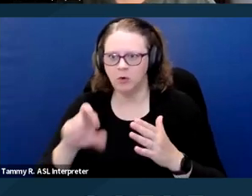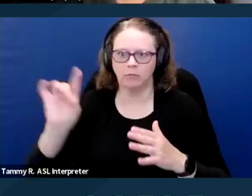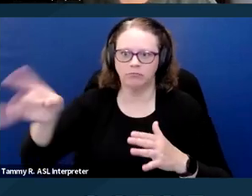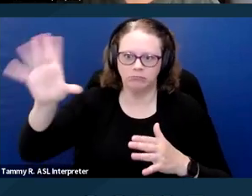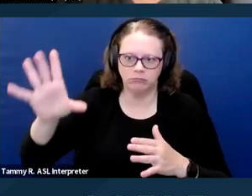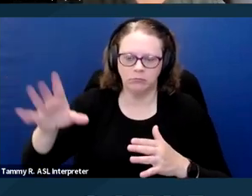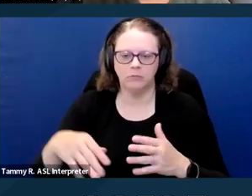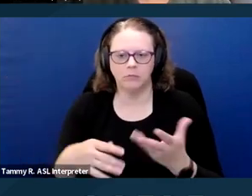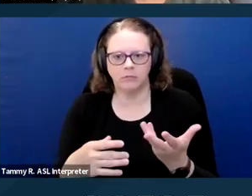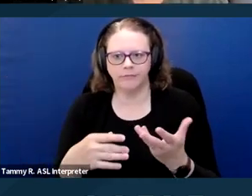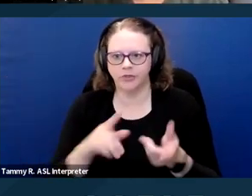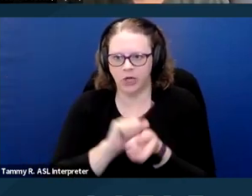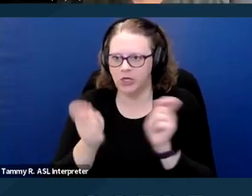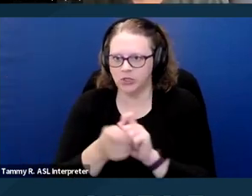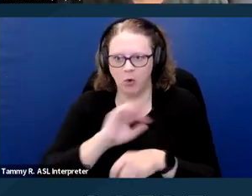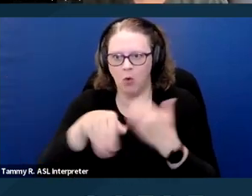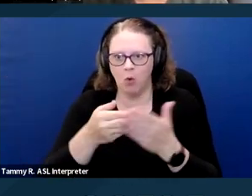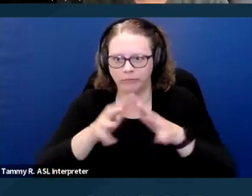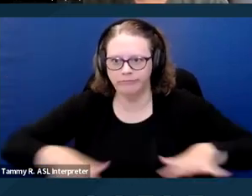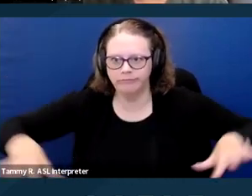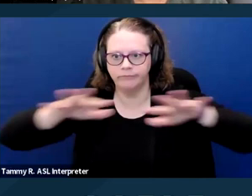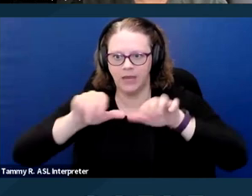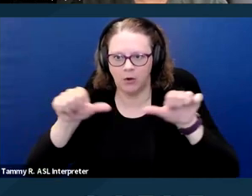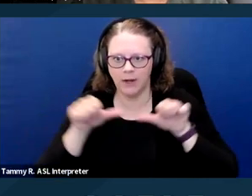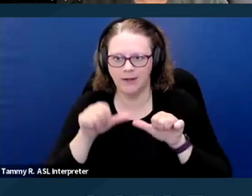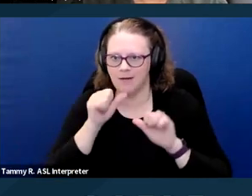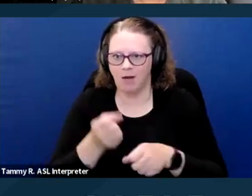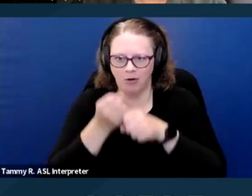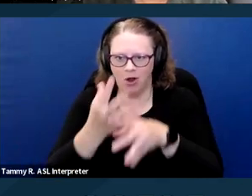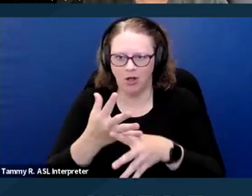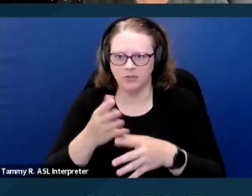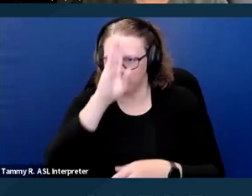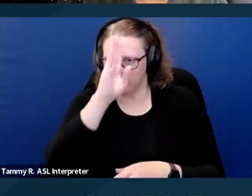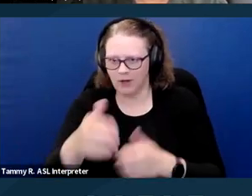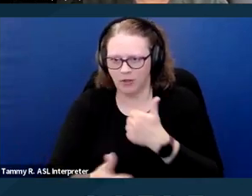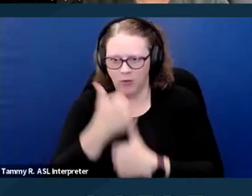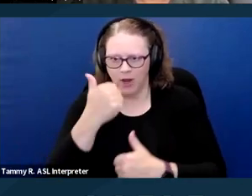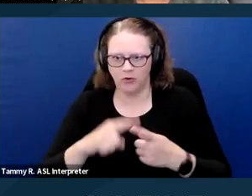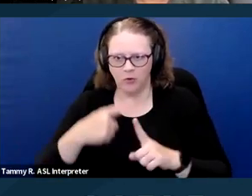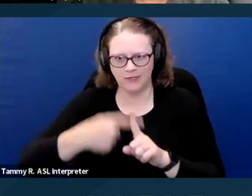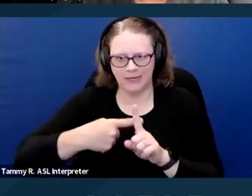that it doesn't create a direct threat to other tenants or to property, that type of analysis.